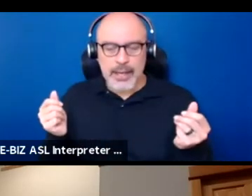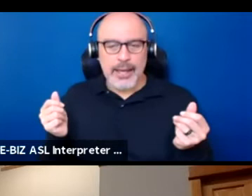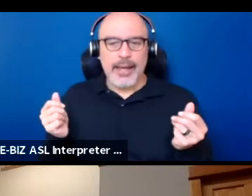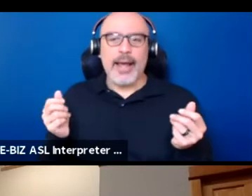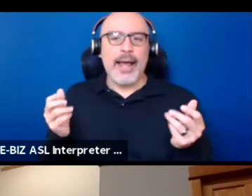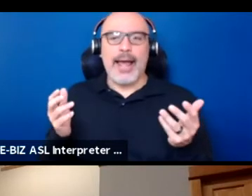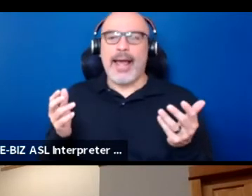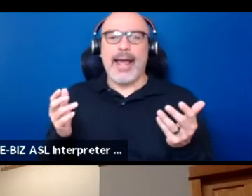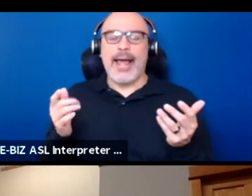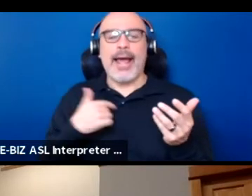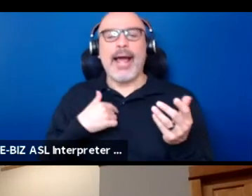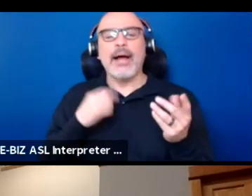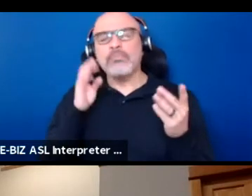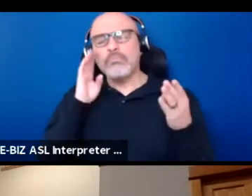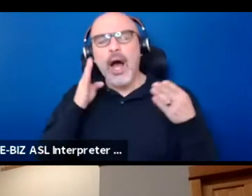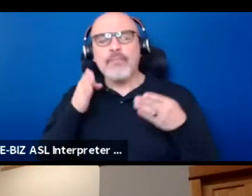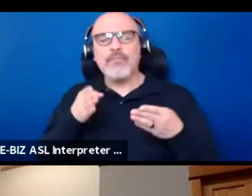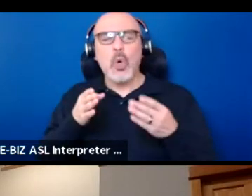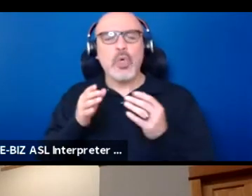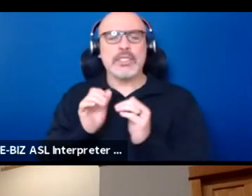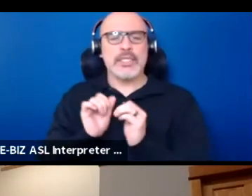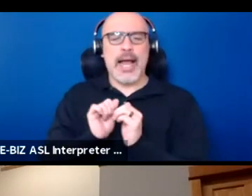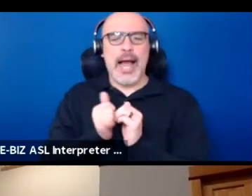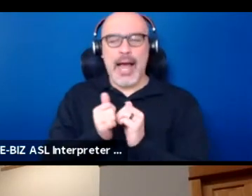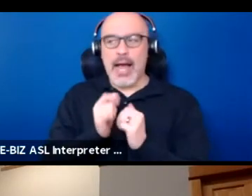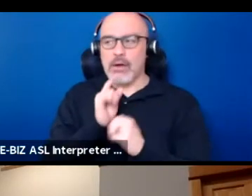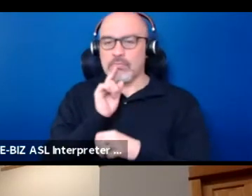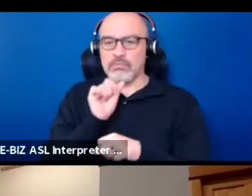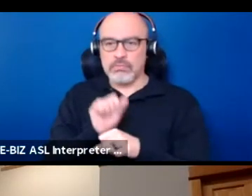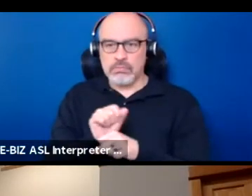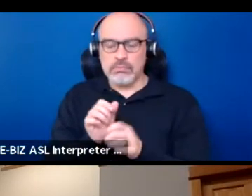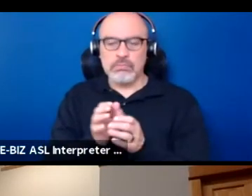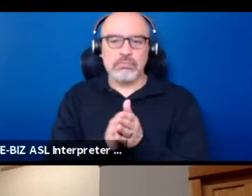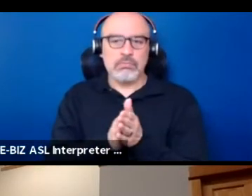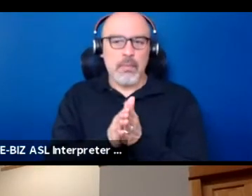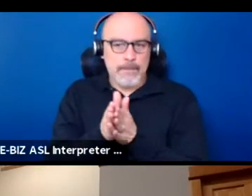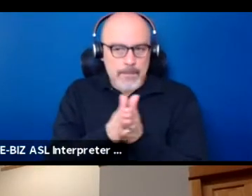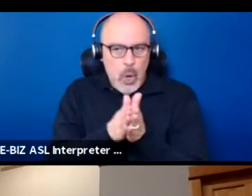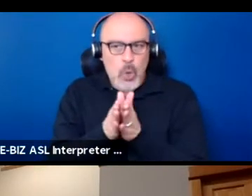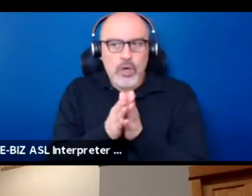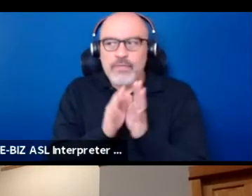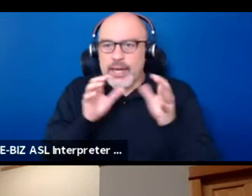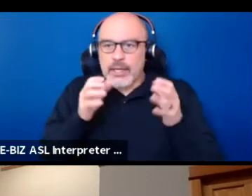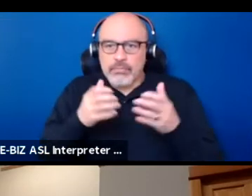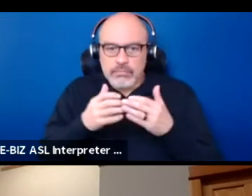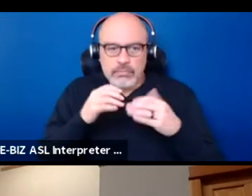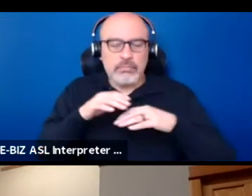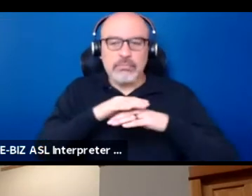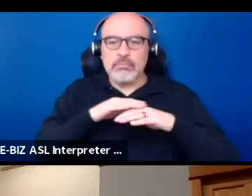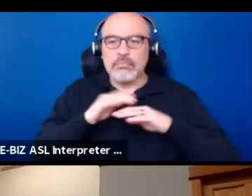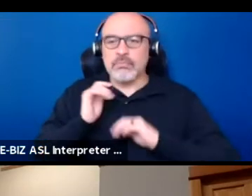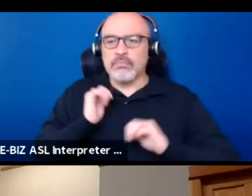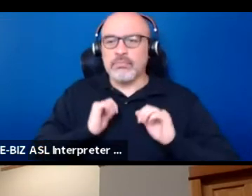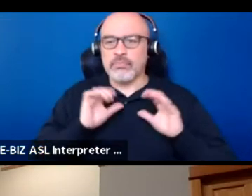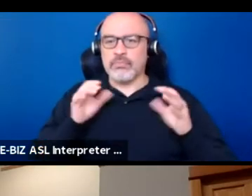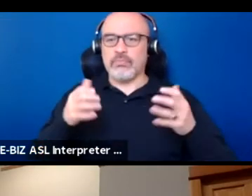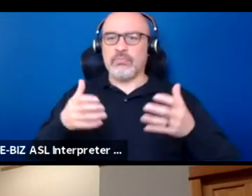I'm focusing on how it is literally motivating a group of native theater artists to come together and strategize